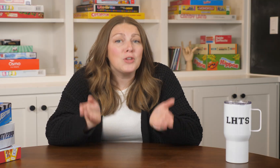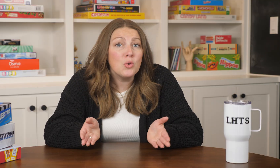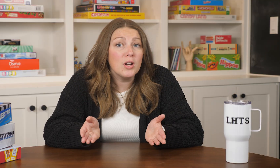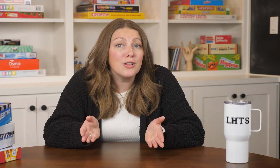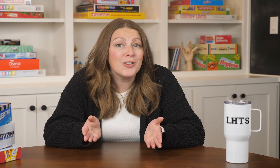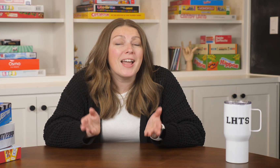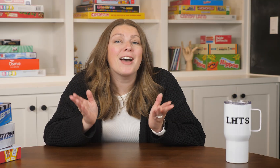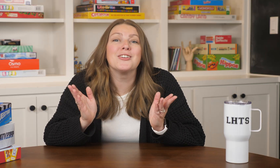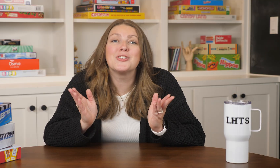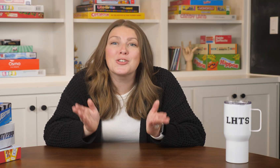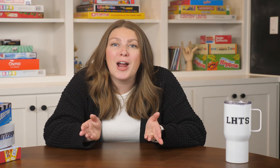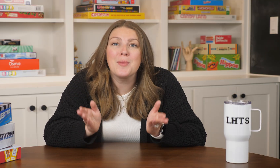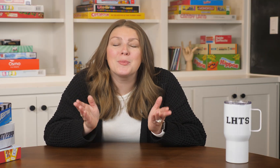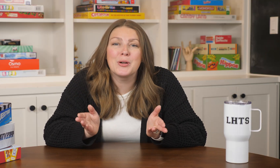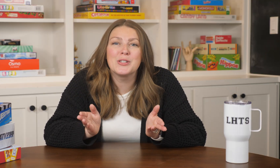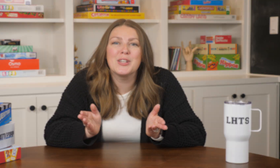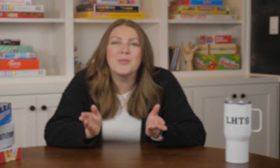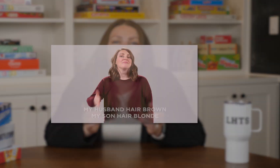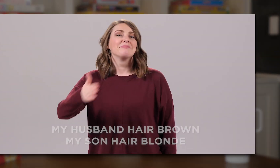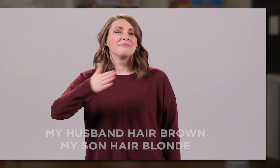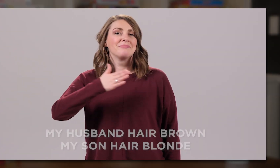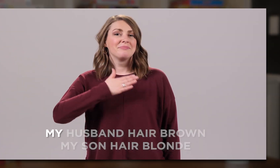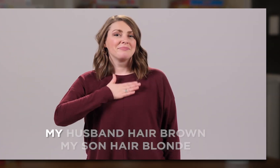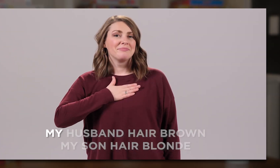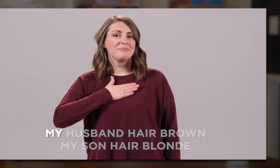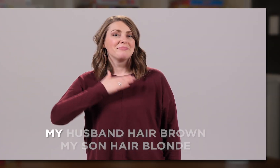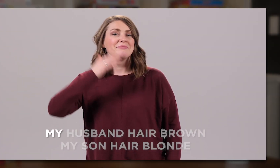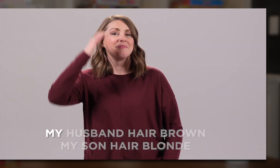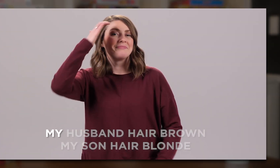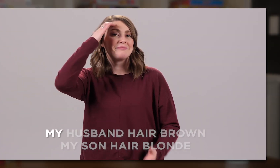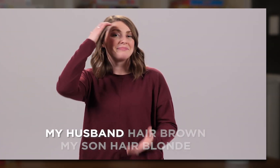you want to learn how to describe a person we have a video linked right